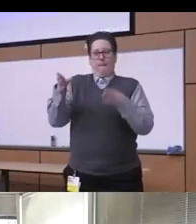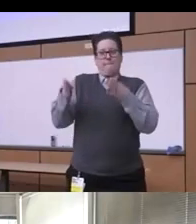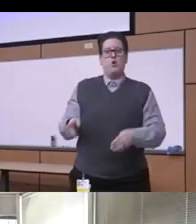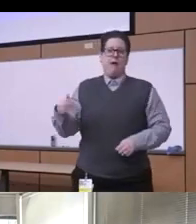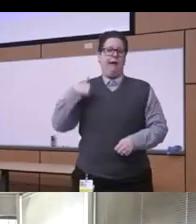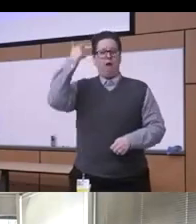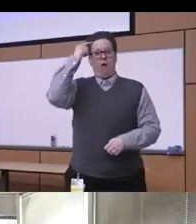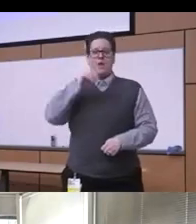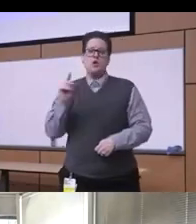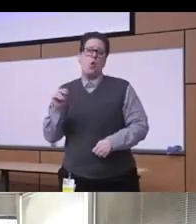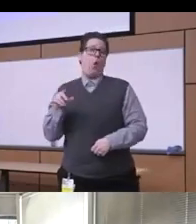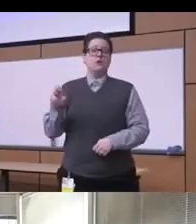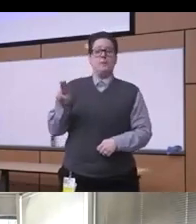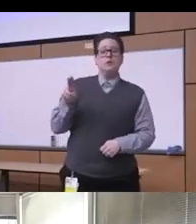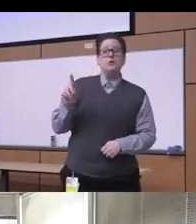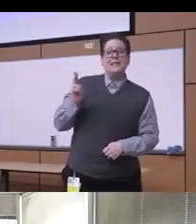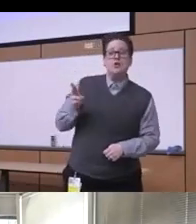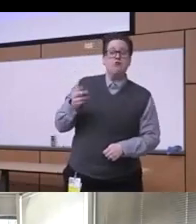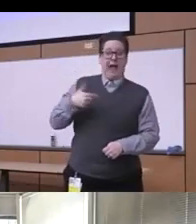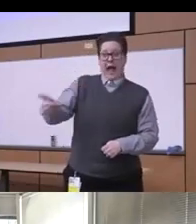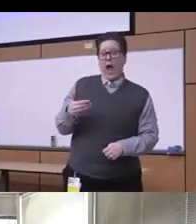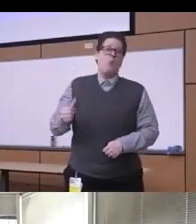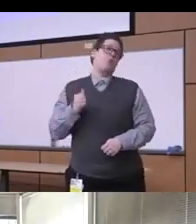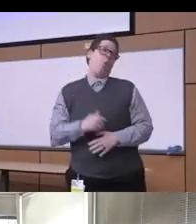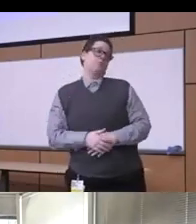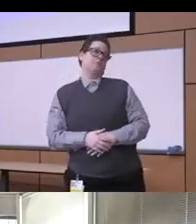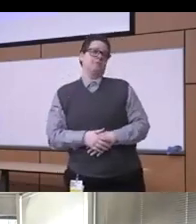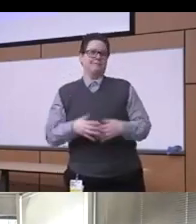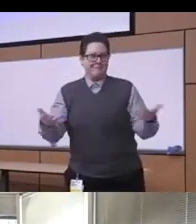disorder or substance use problem and as you know very well a lot of patients with mental